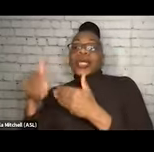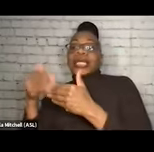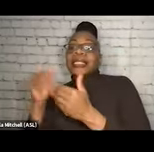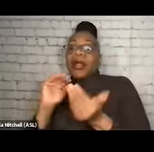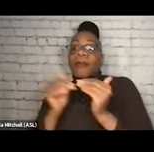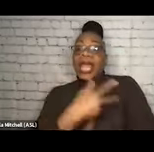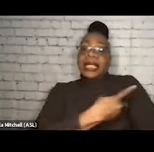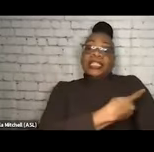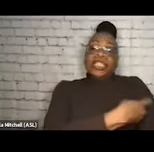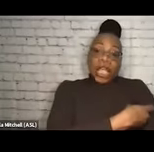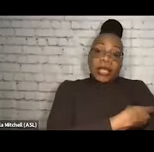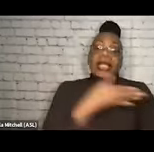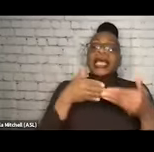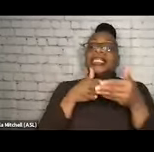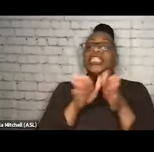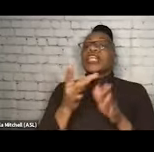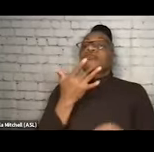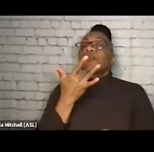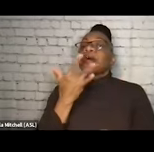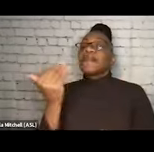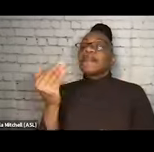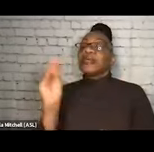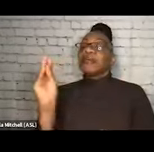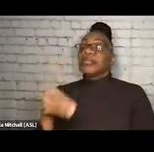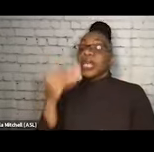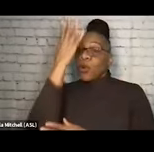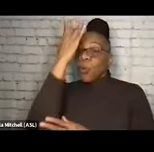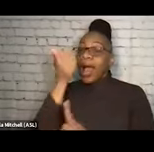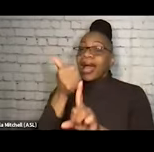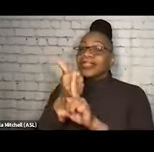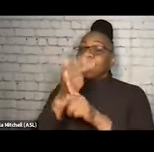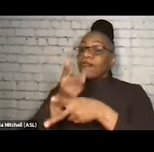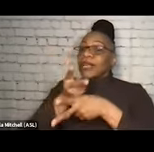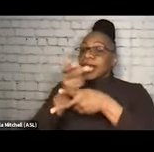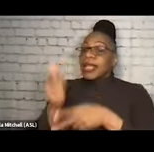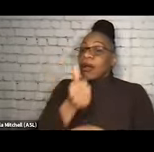General preference, 15%. For reasons of self care or other. But the social aspect,